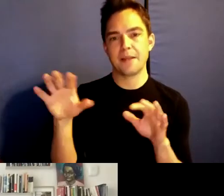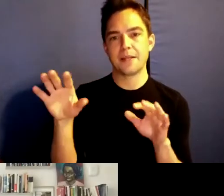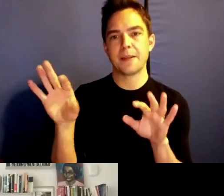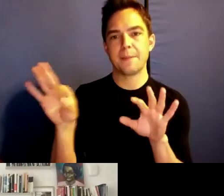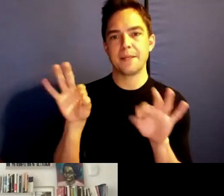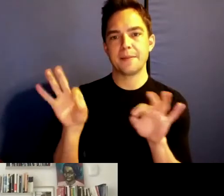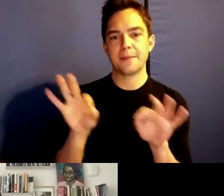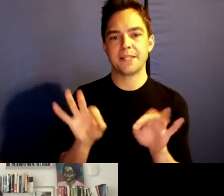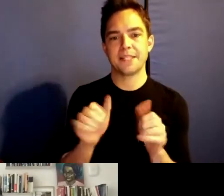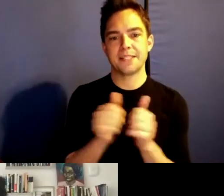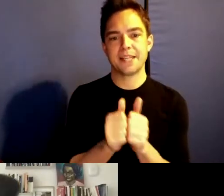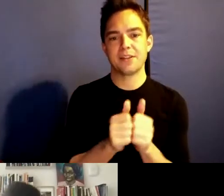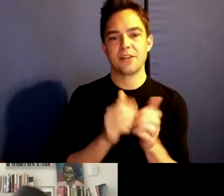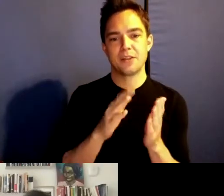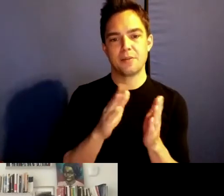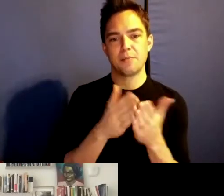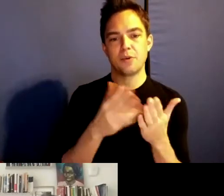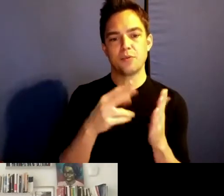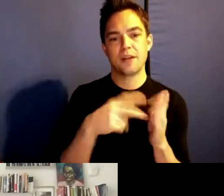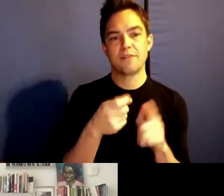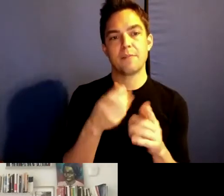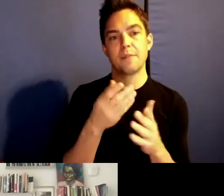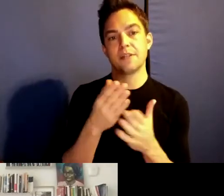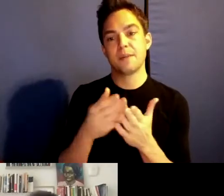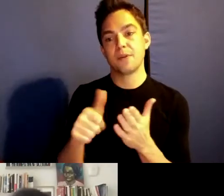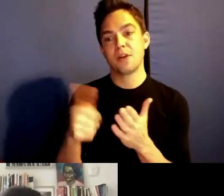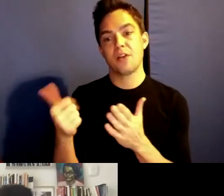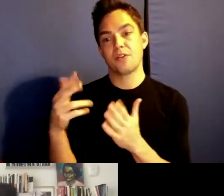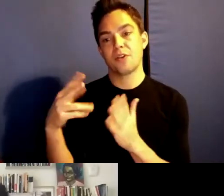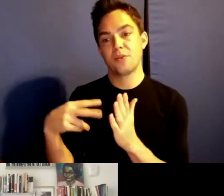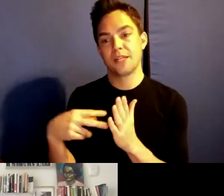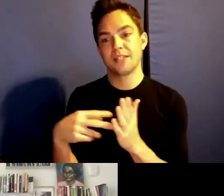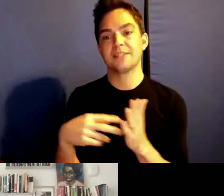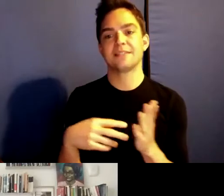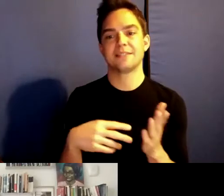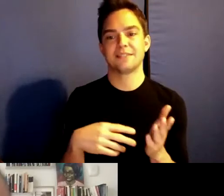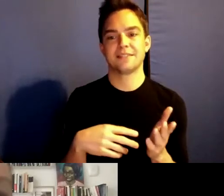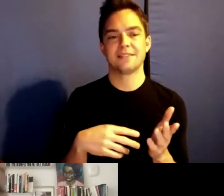read at some of your other readings. It's always a hodgepodge.